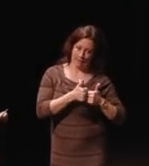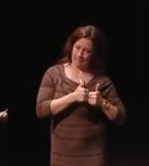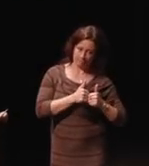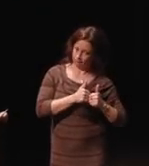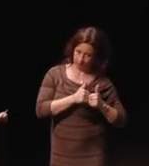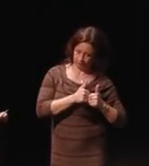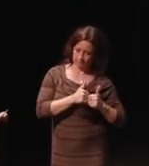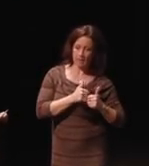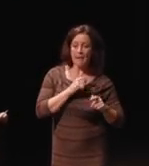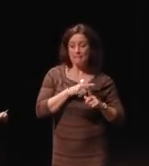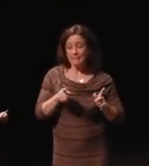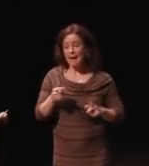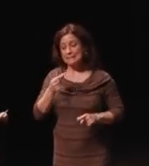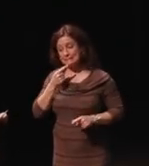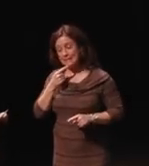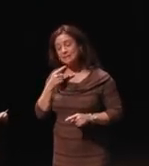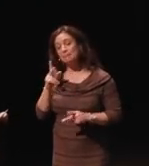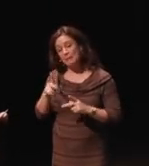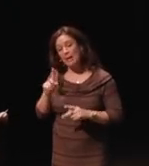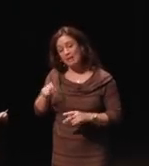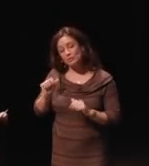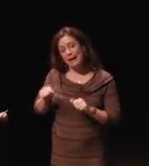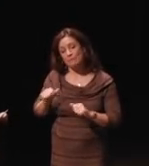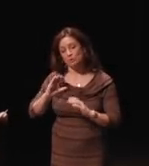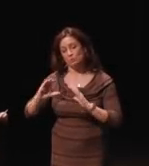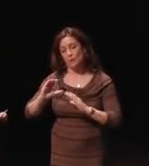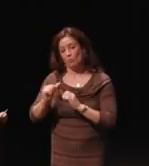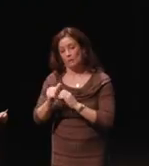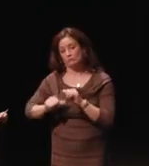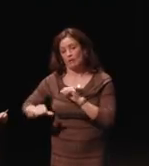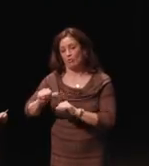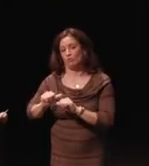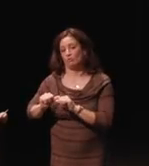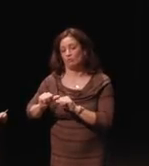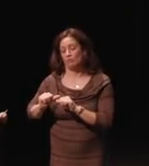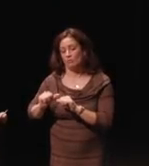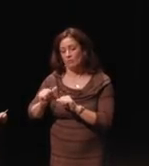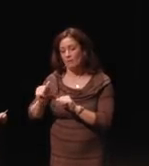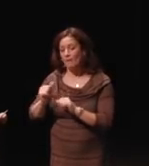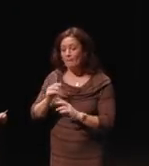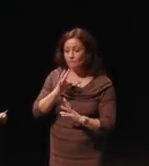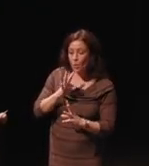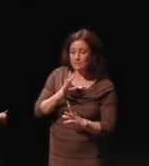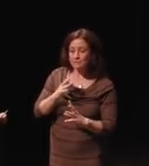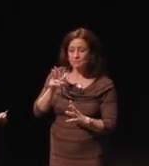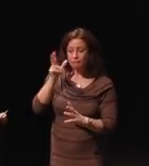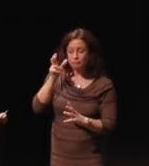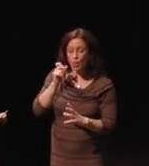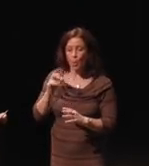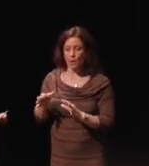say that people have to be able to communicate with each other by voice or text. Well, it doesn't specify voice